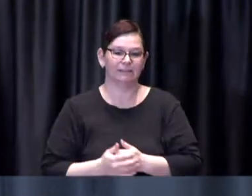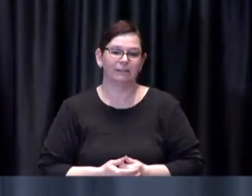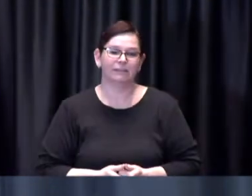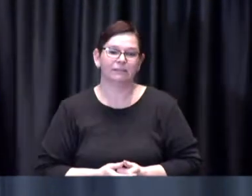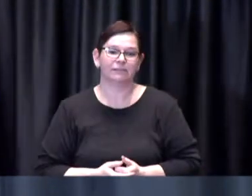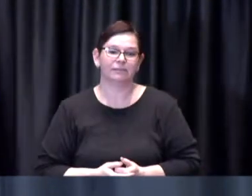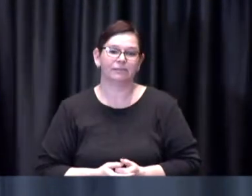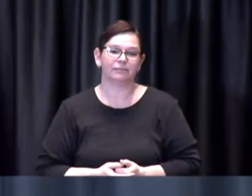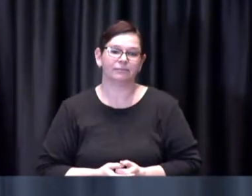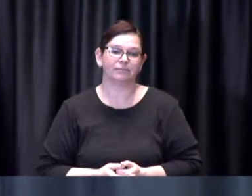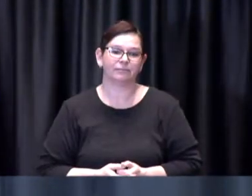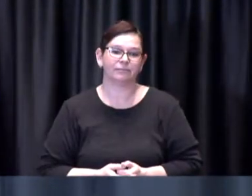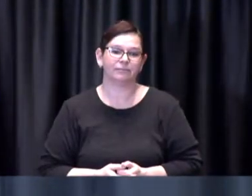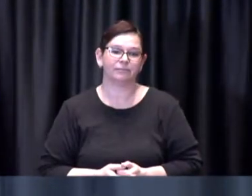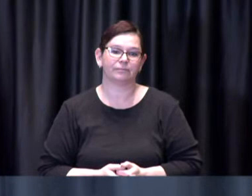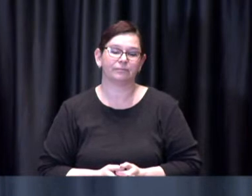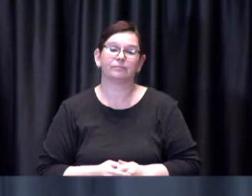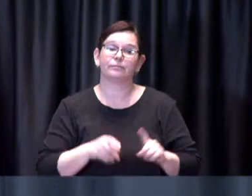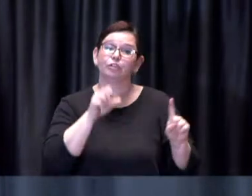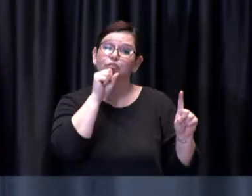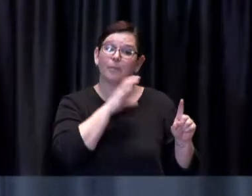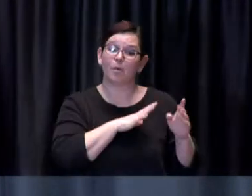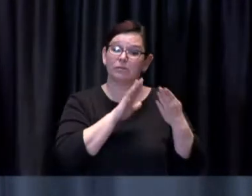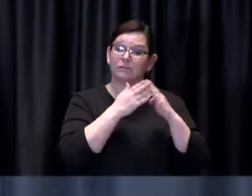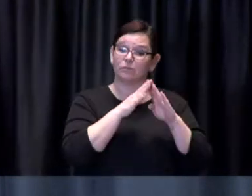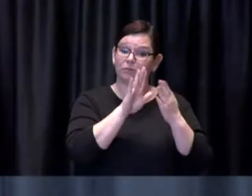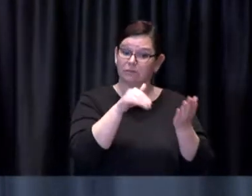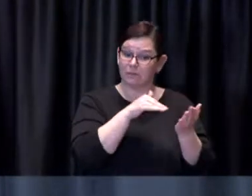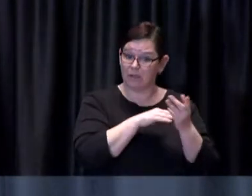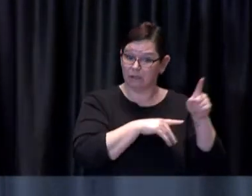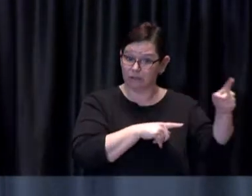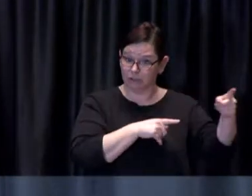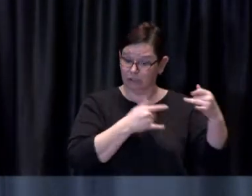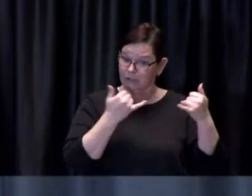The Scarborough Town Centre clinic location is fully booked from today through April 1,